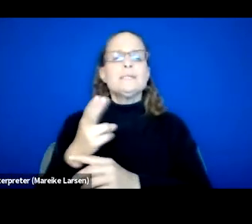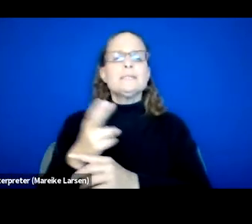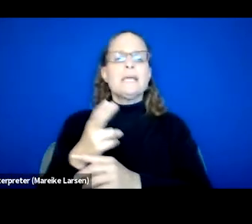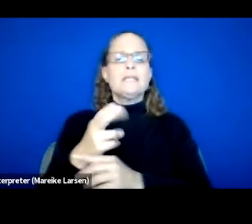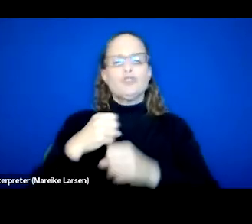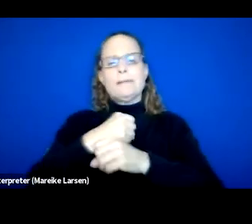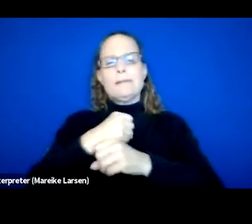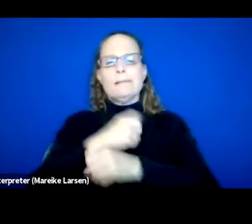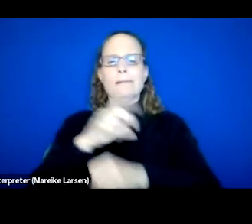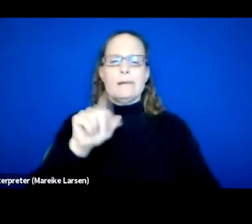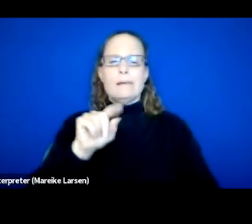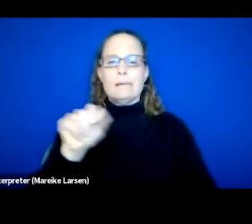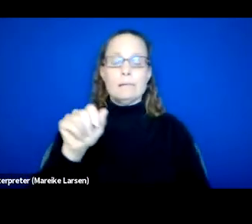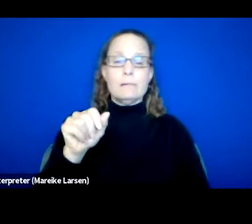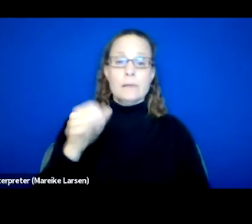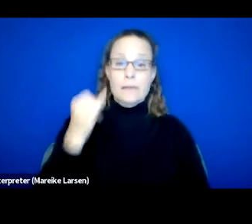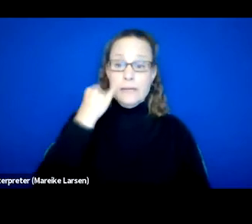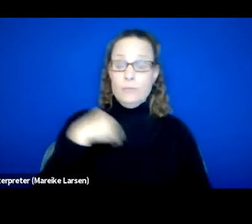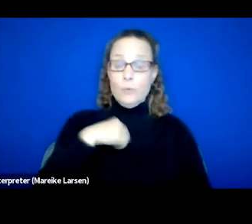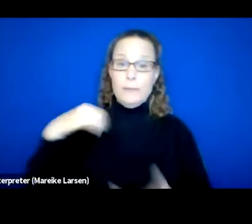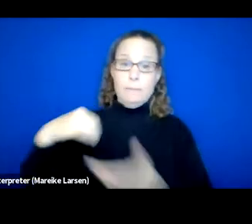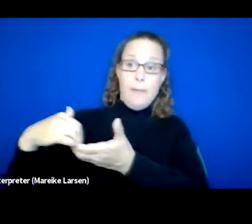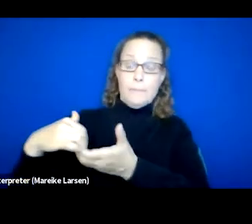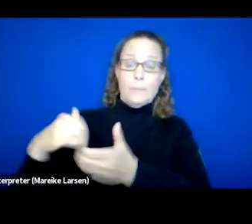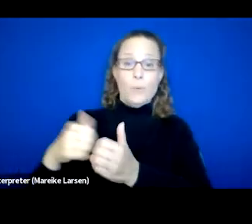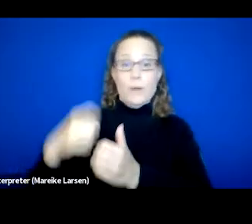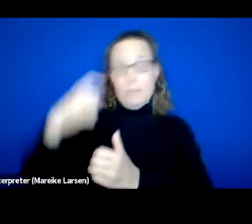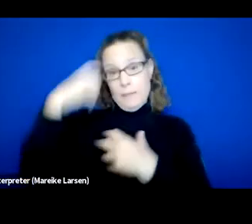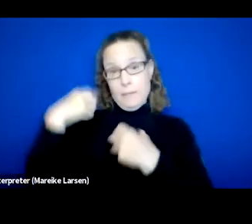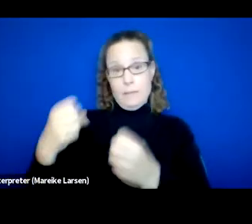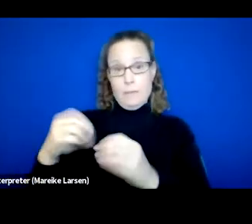So if we're partnering with a mental health organization